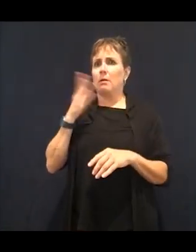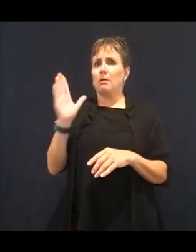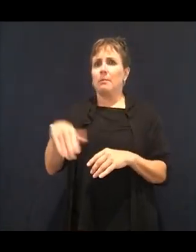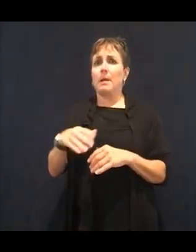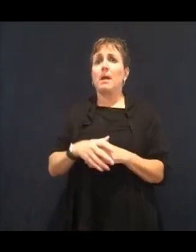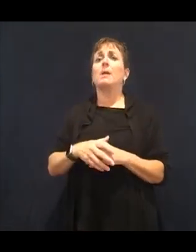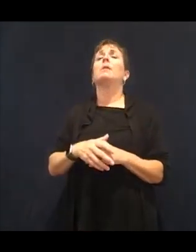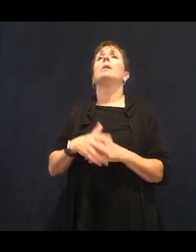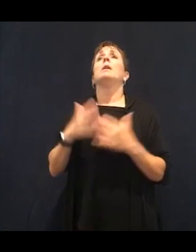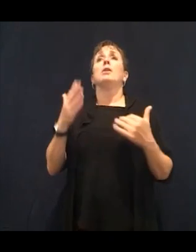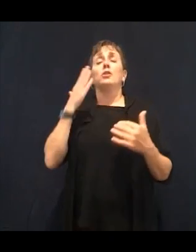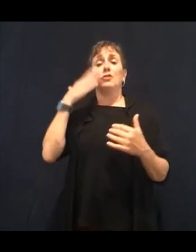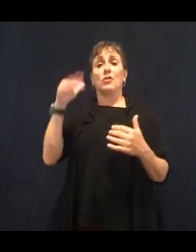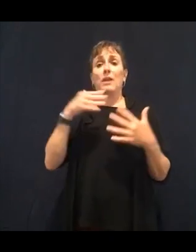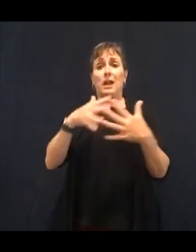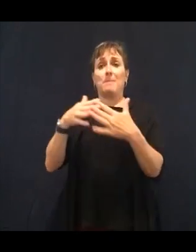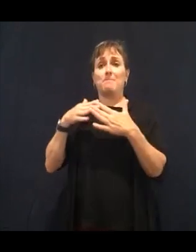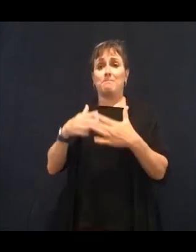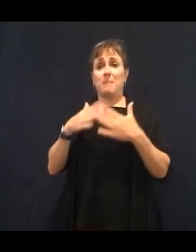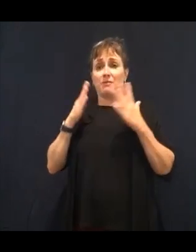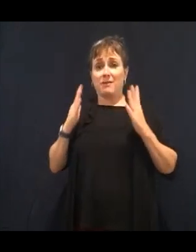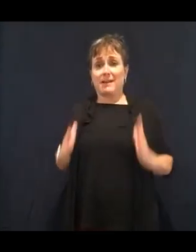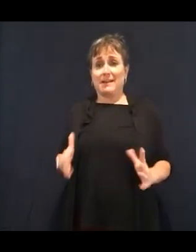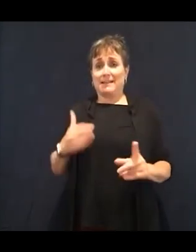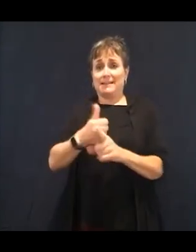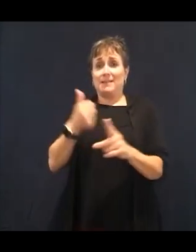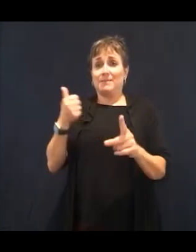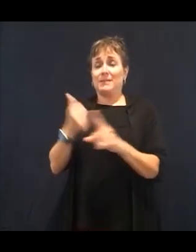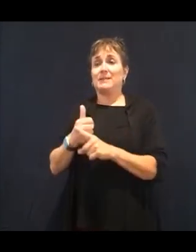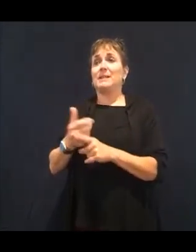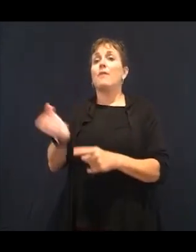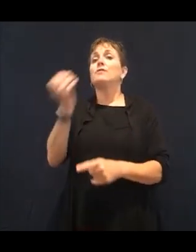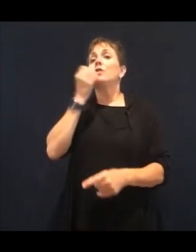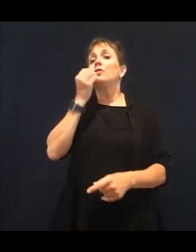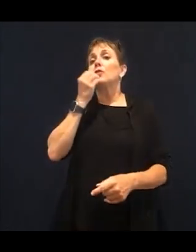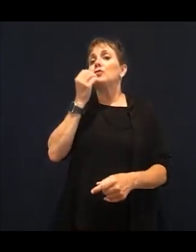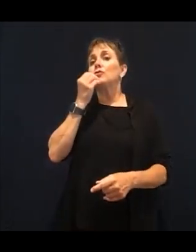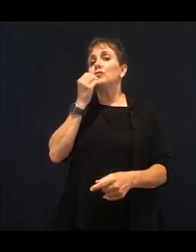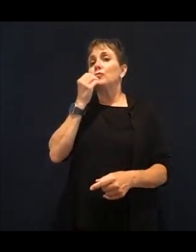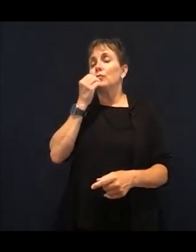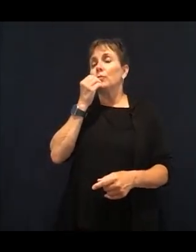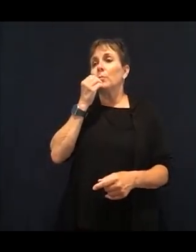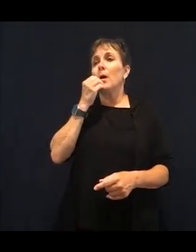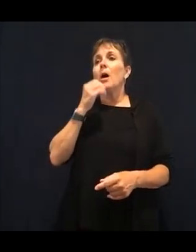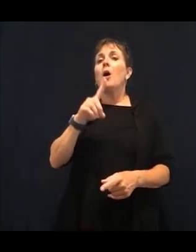a year. But children consume, today,